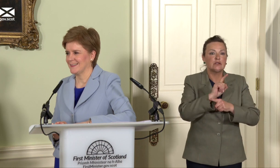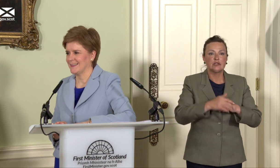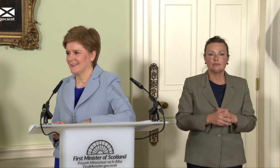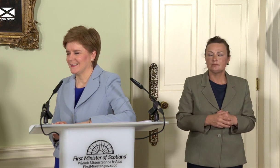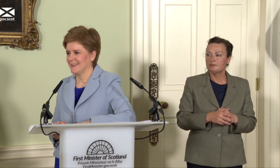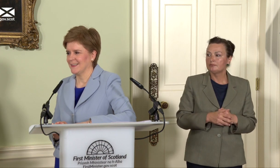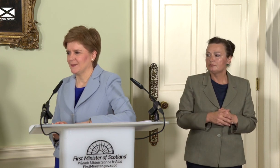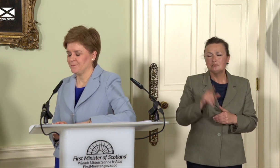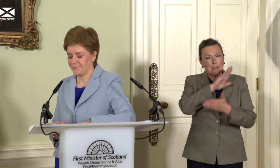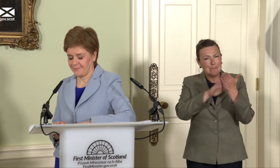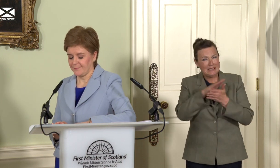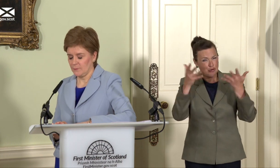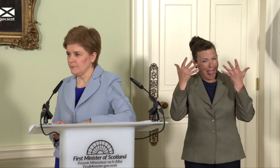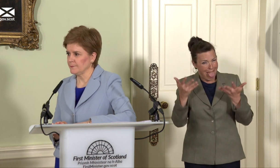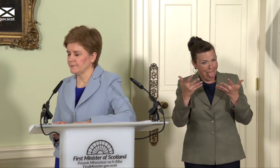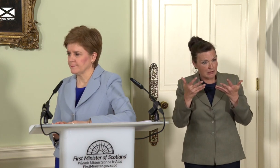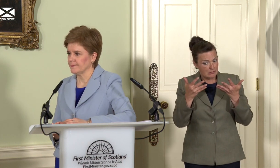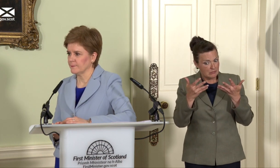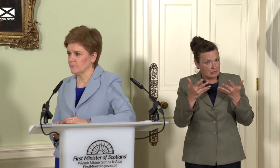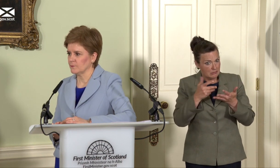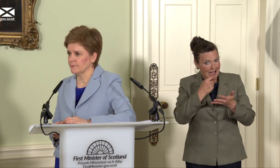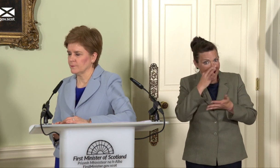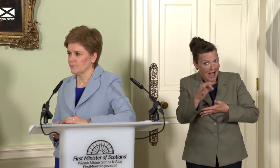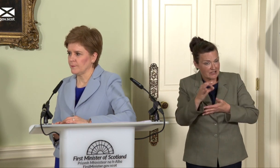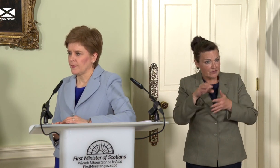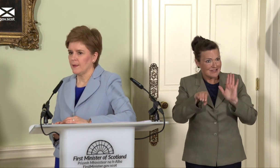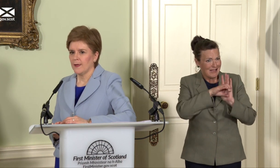Boris Johnson and Theresa May before that, have rejected that, what is going to change there?